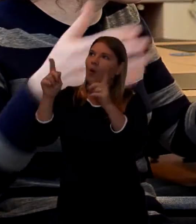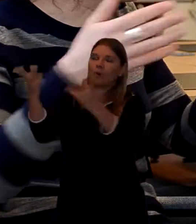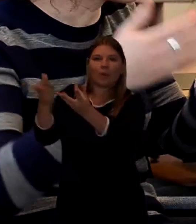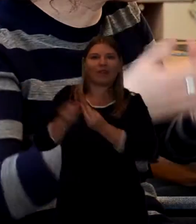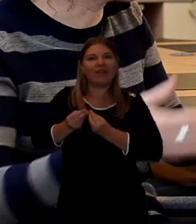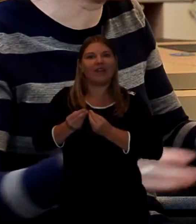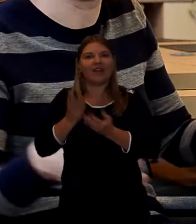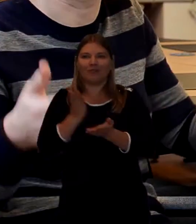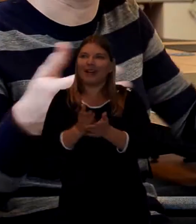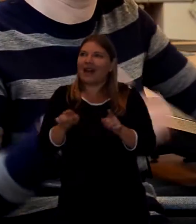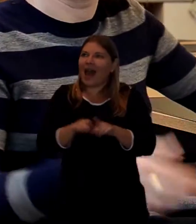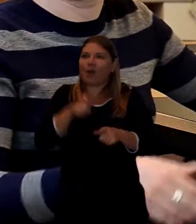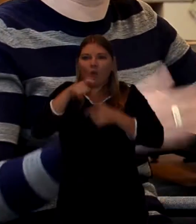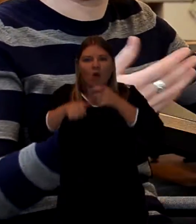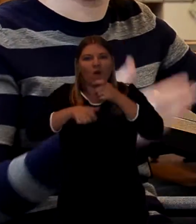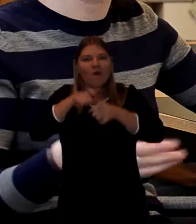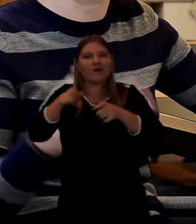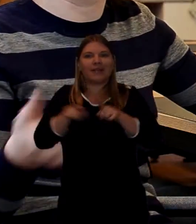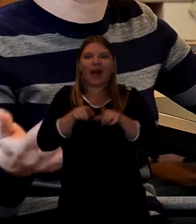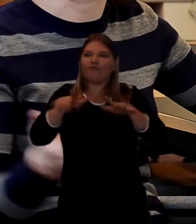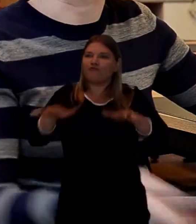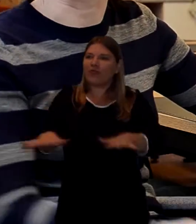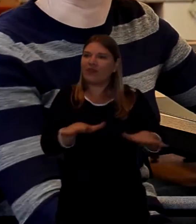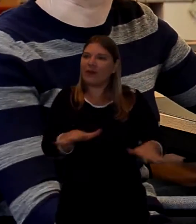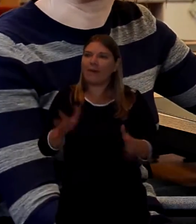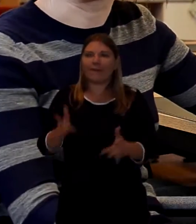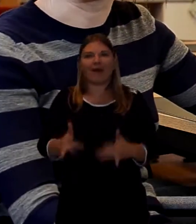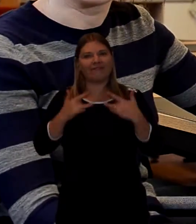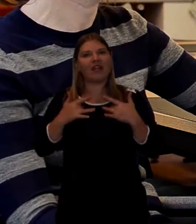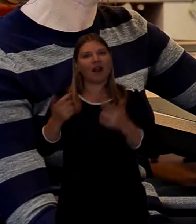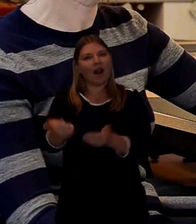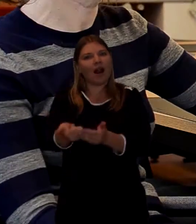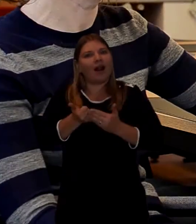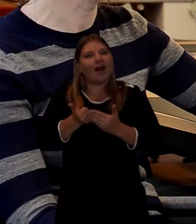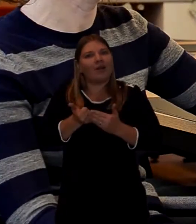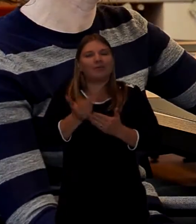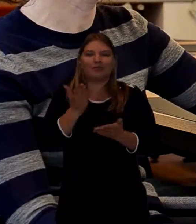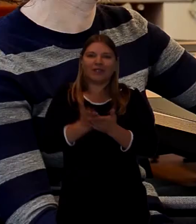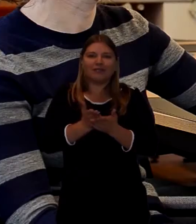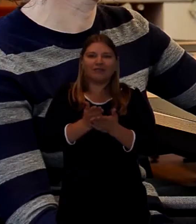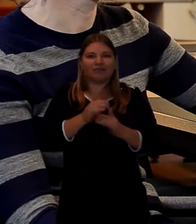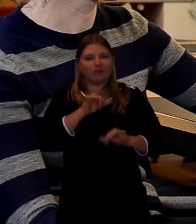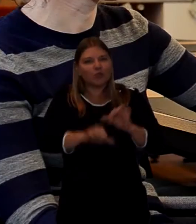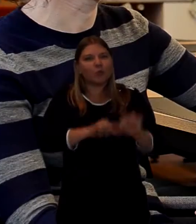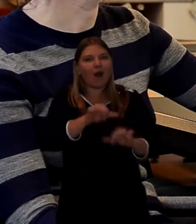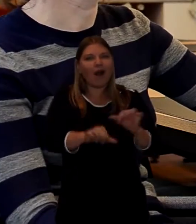A constant rhythm. And it's quite comforting i think as well It's quite... Pomp and ceremony in a way, isn't it?